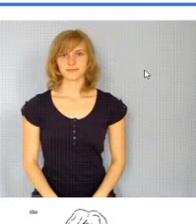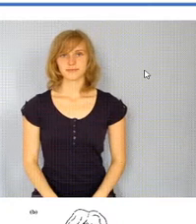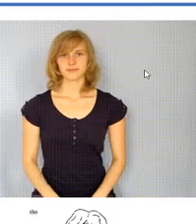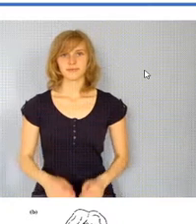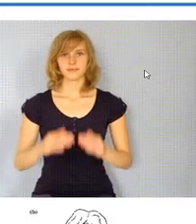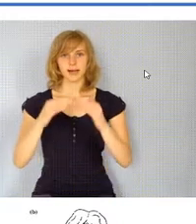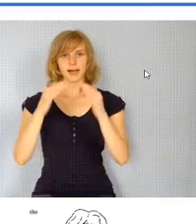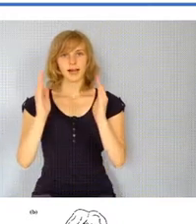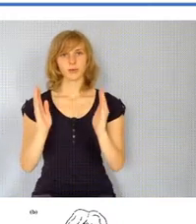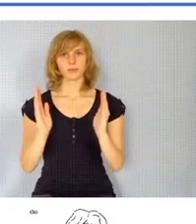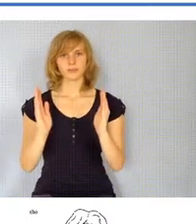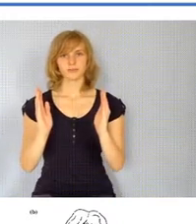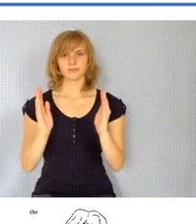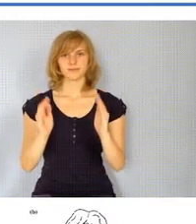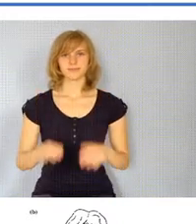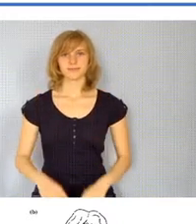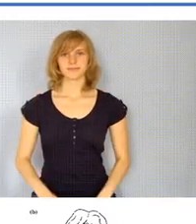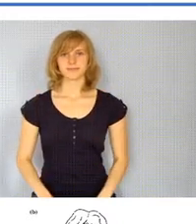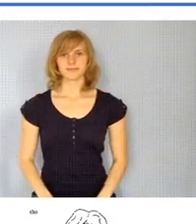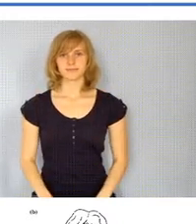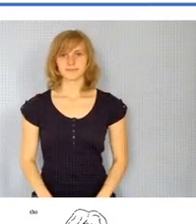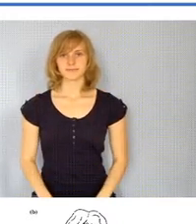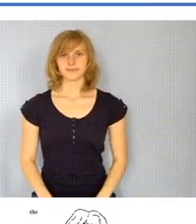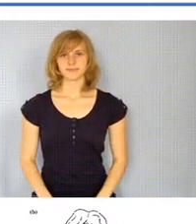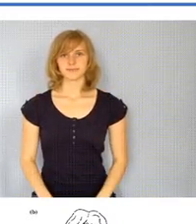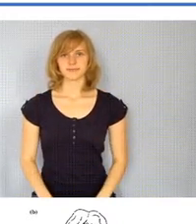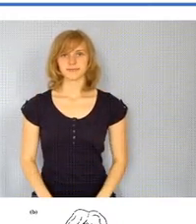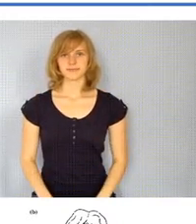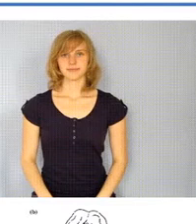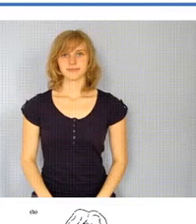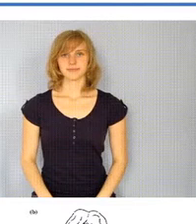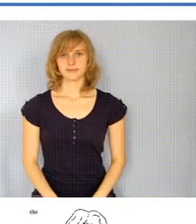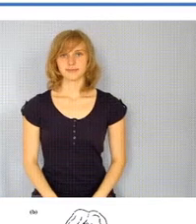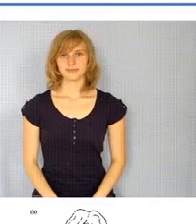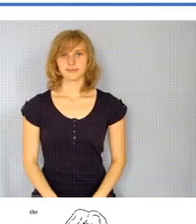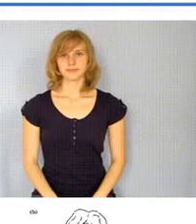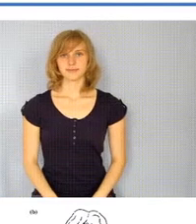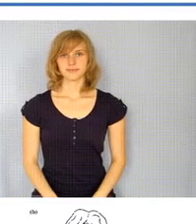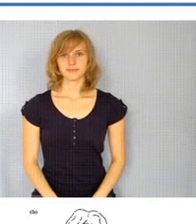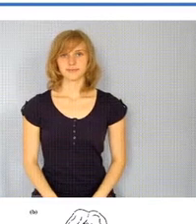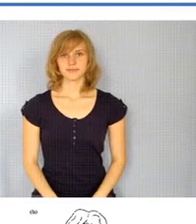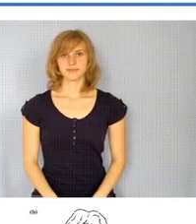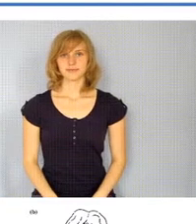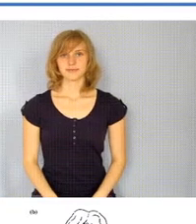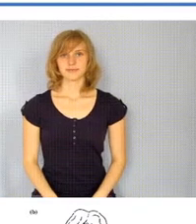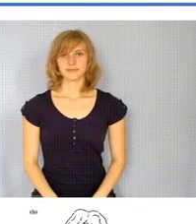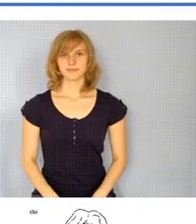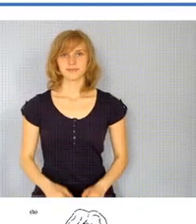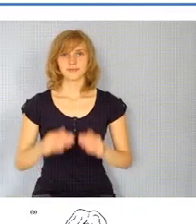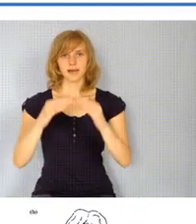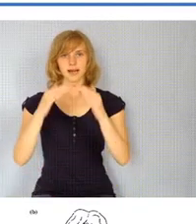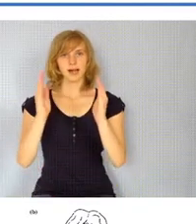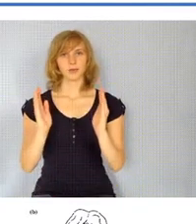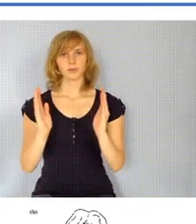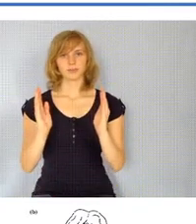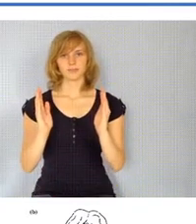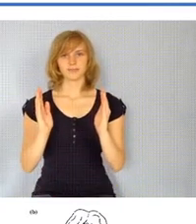saying house as you produce it is not part of the dgs word it's just because it was i found it in a dictionary